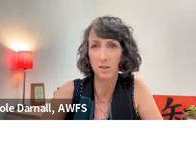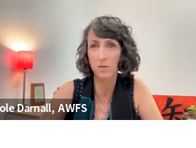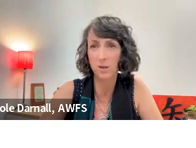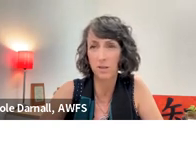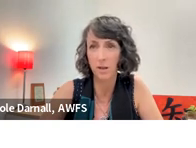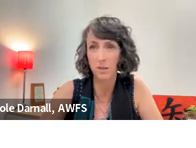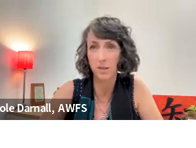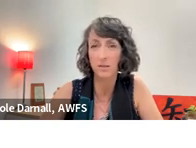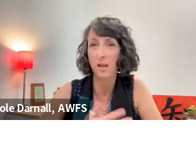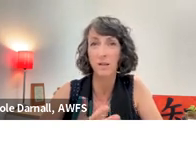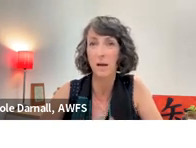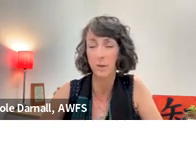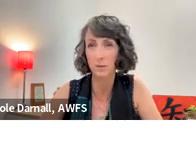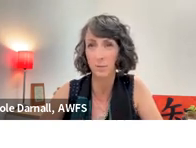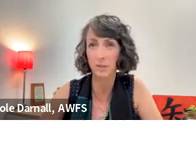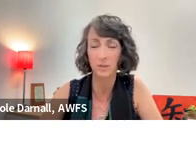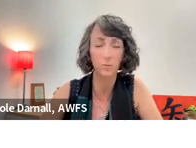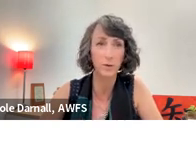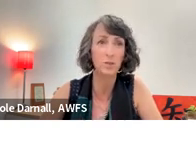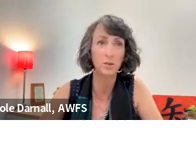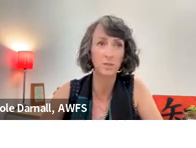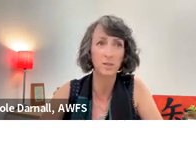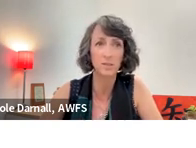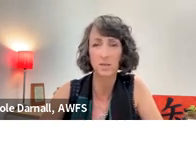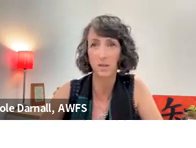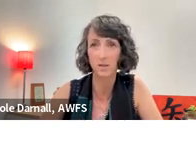can you elaborate a little bit on what it took to get this together?